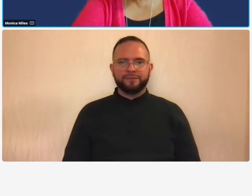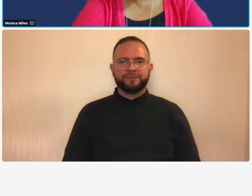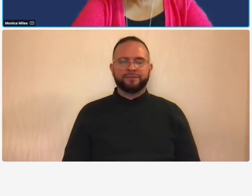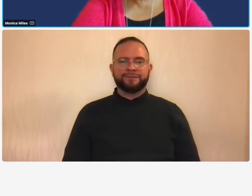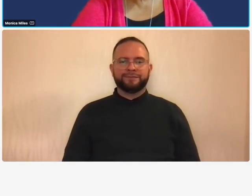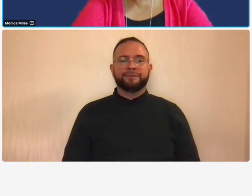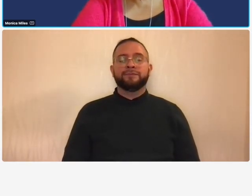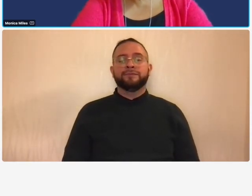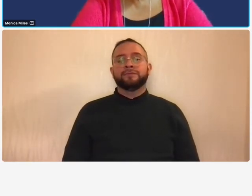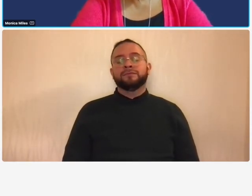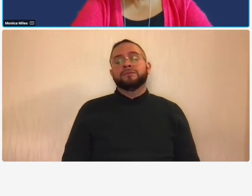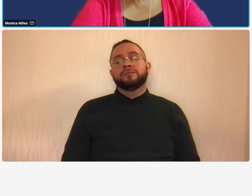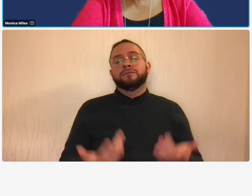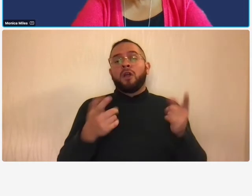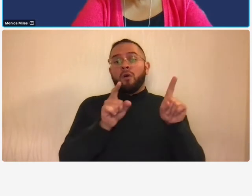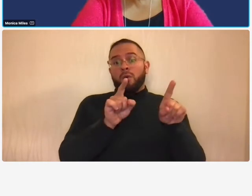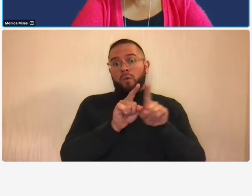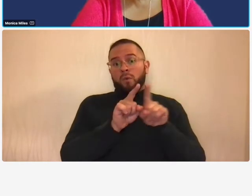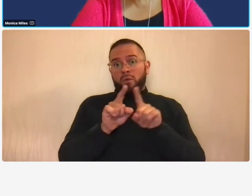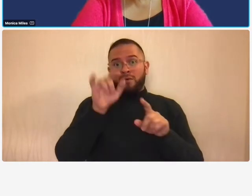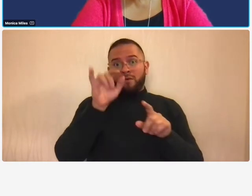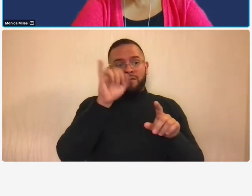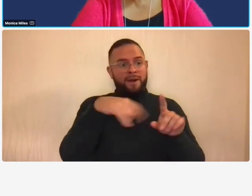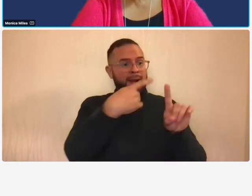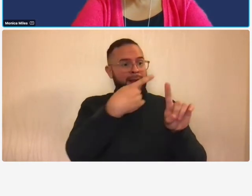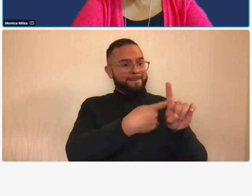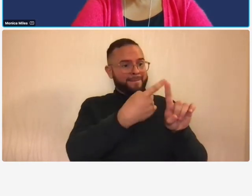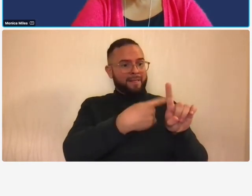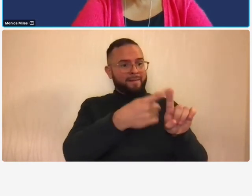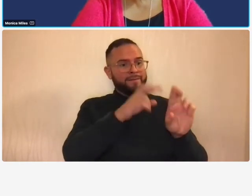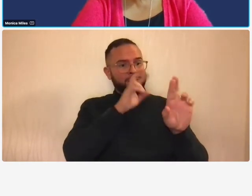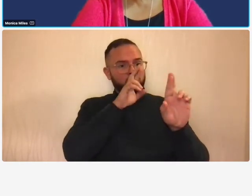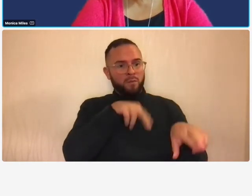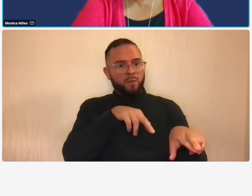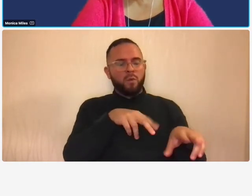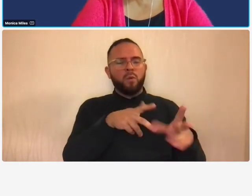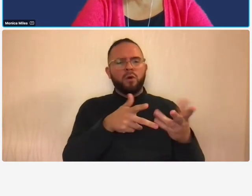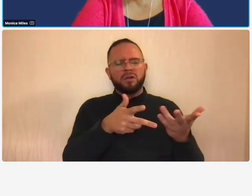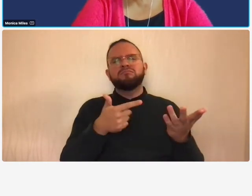interim reports there's also um you know you can look that from a management accounting perspective